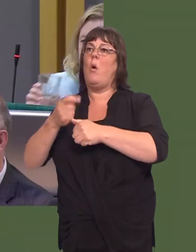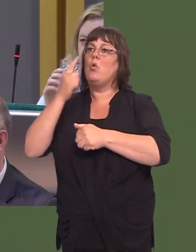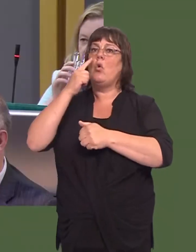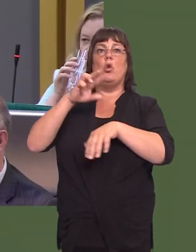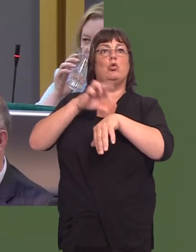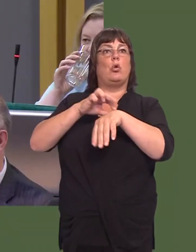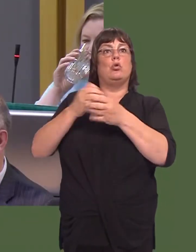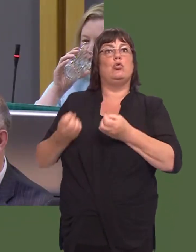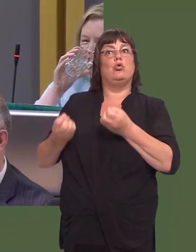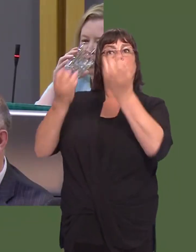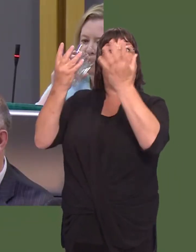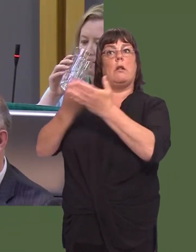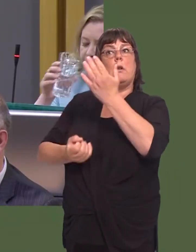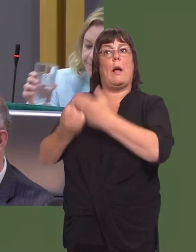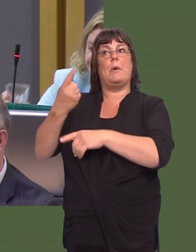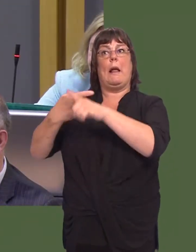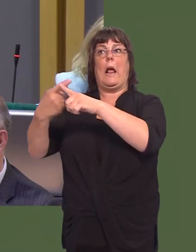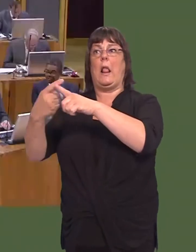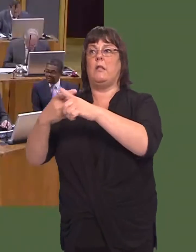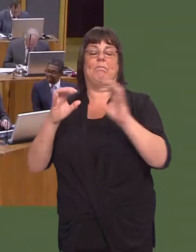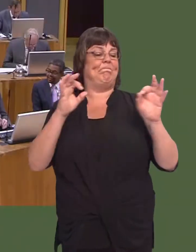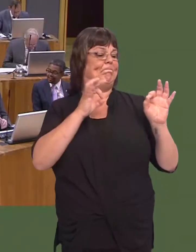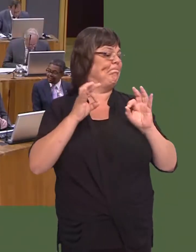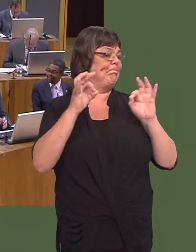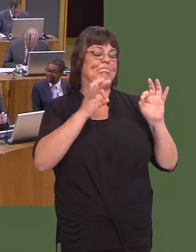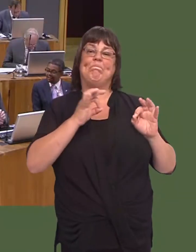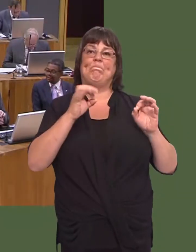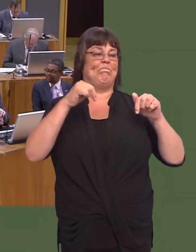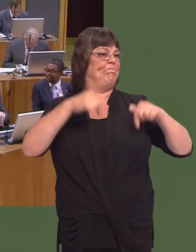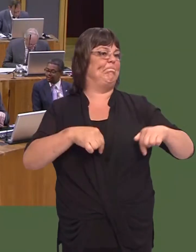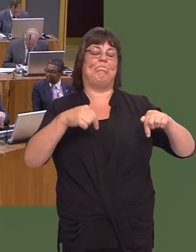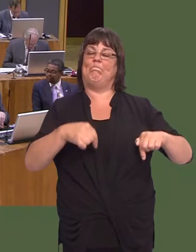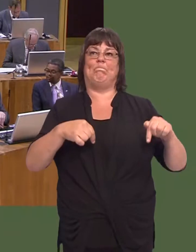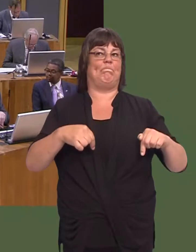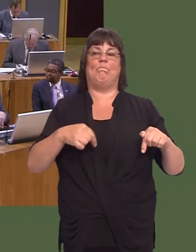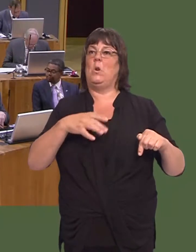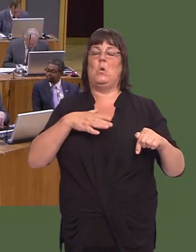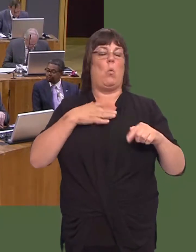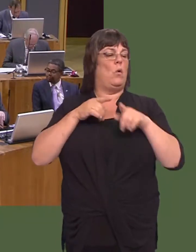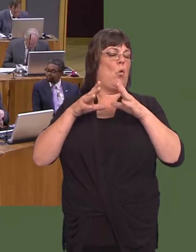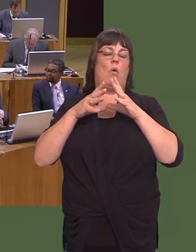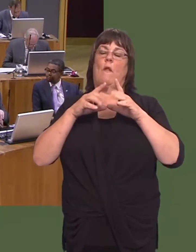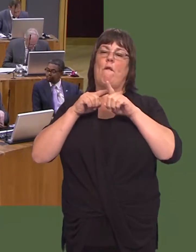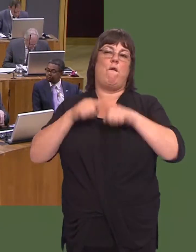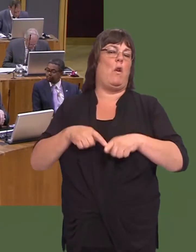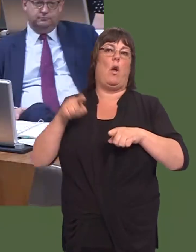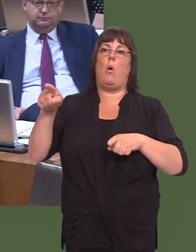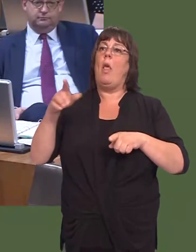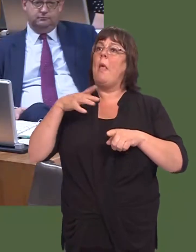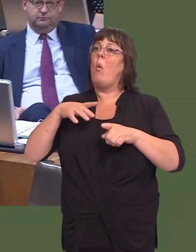We saw the doctorsí strike that took place in England. We have no plans at all to follow what is suggested in England, namely to sell off large